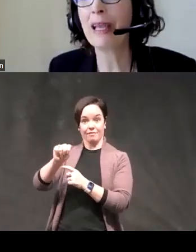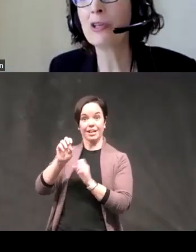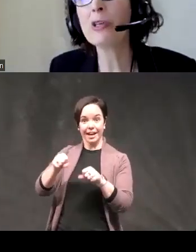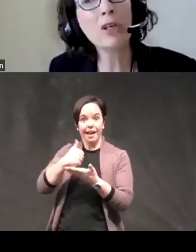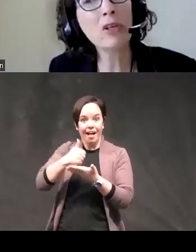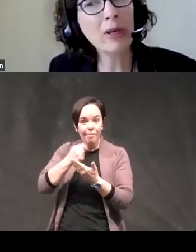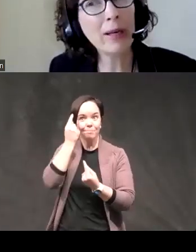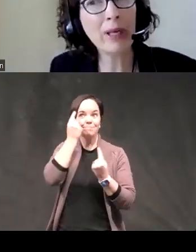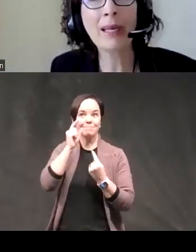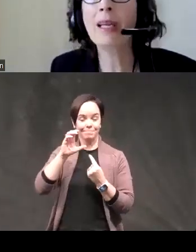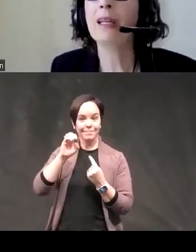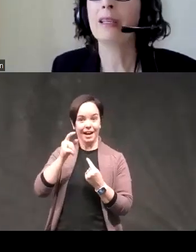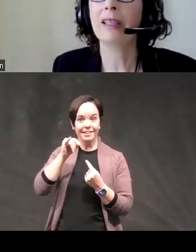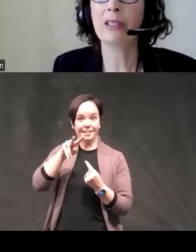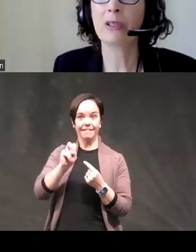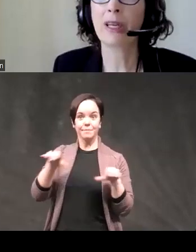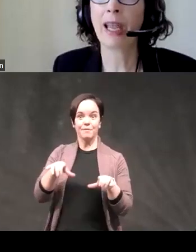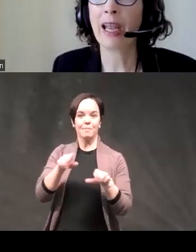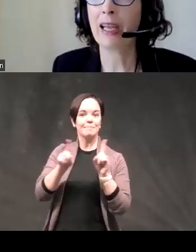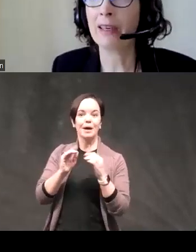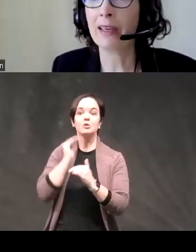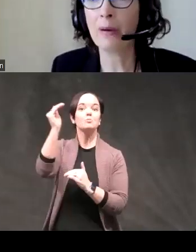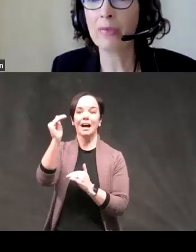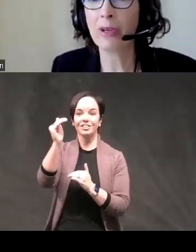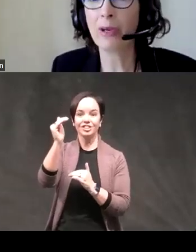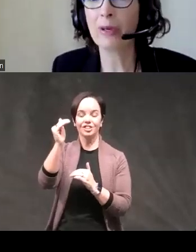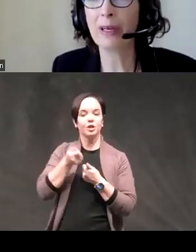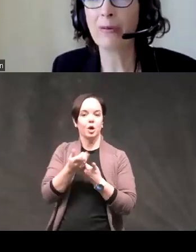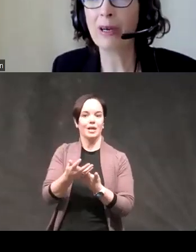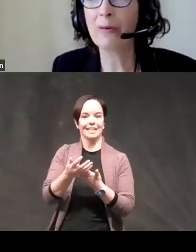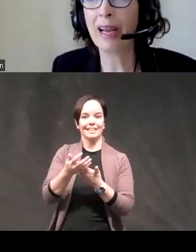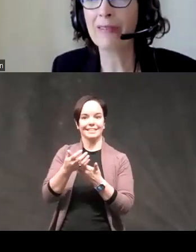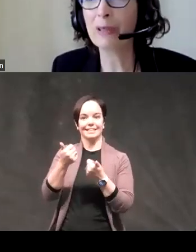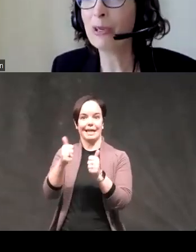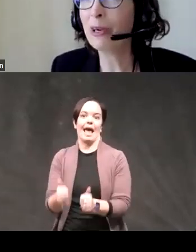and too much norepi leads to Decay and um so you know we all want to have a little more